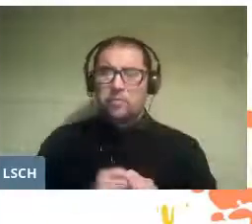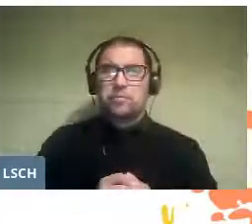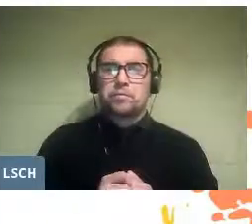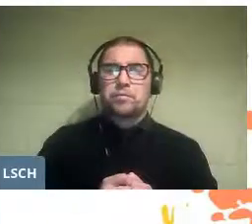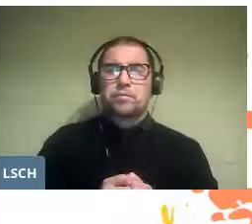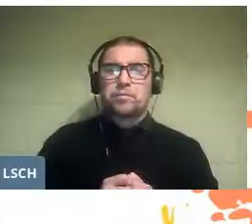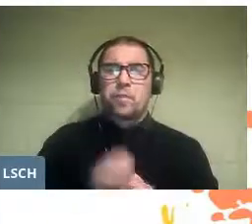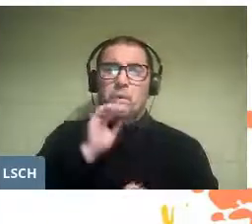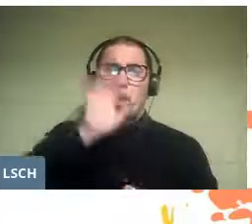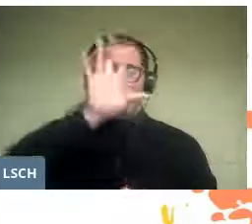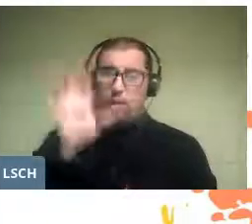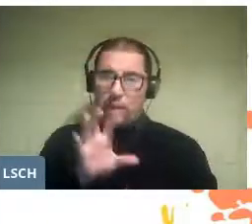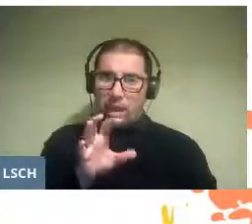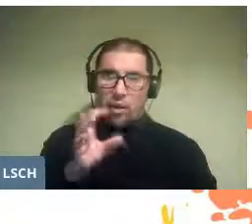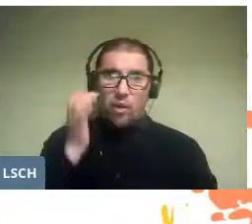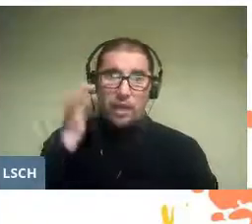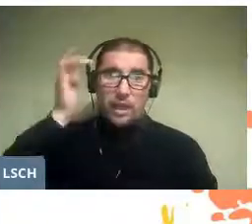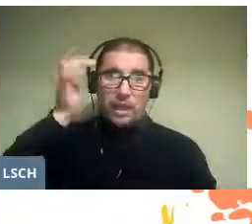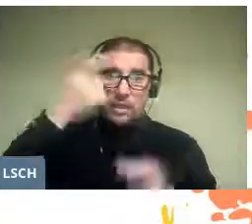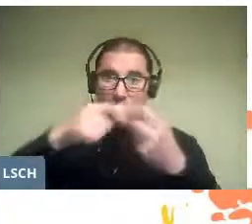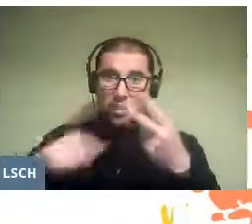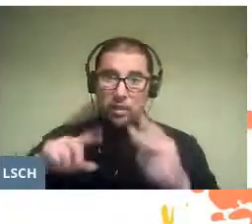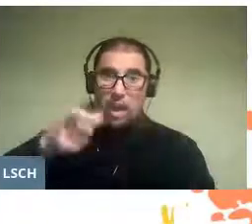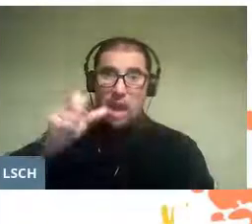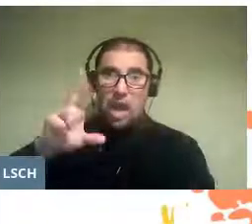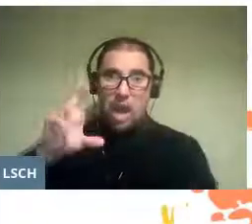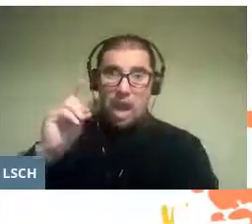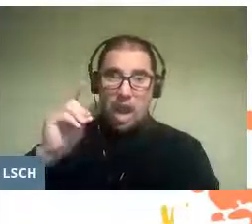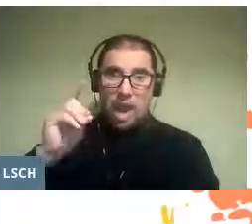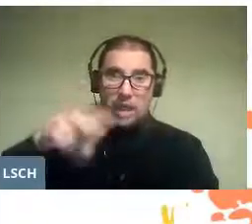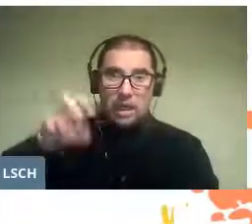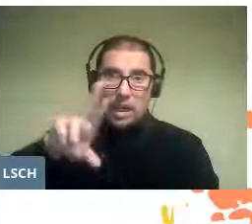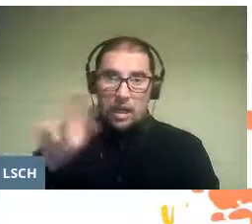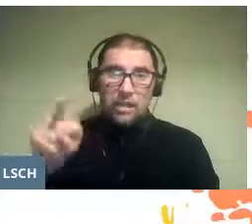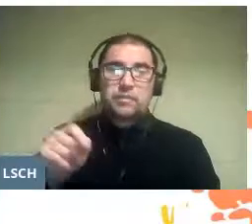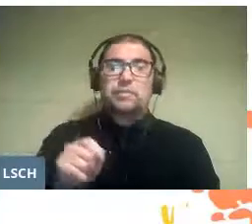developed by Howard Gardner, we note, then,